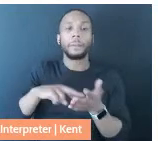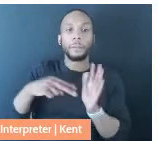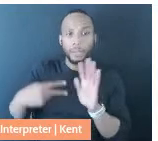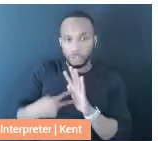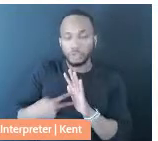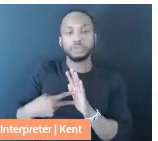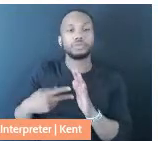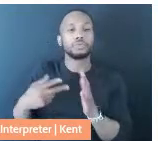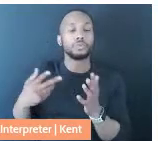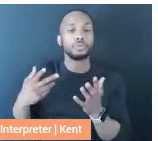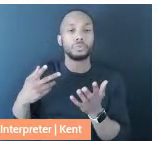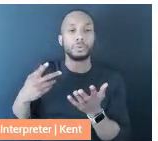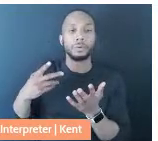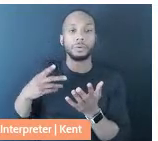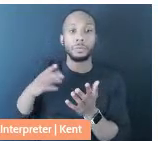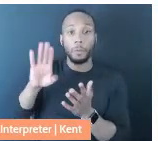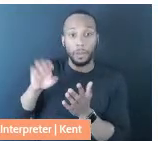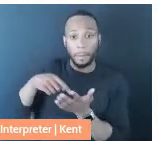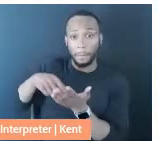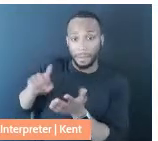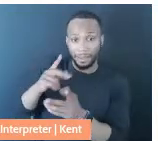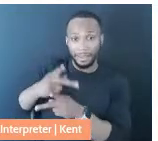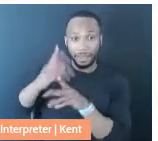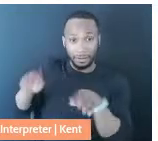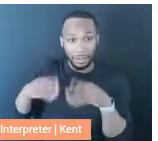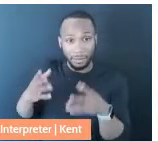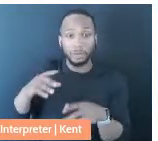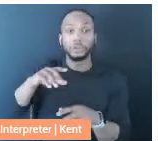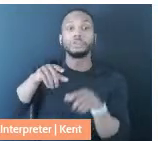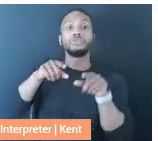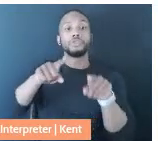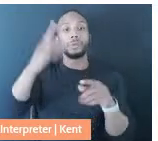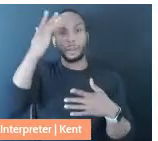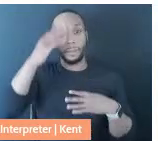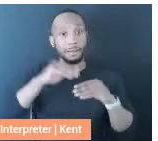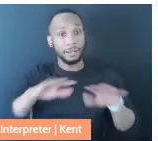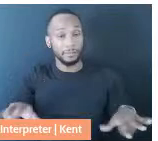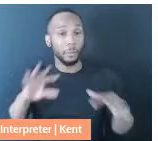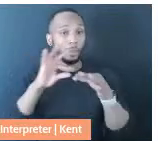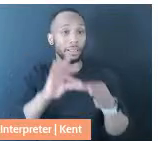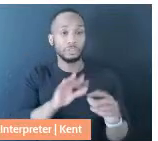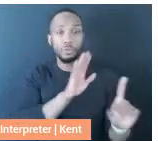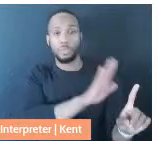means to be a paid caregiver during a pandemic, both in terms of their health and safety, but